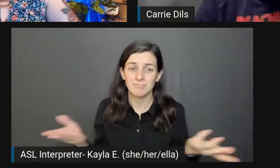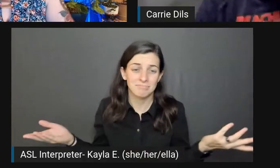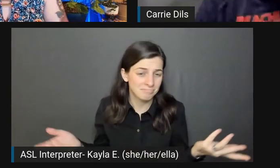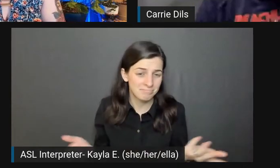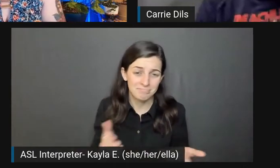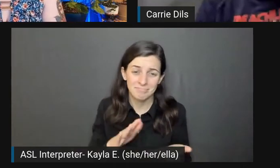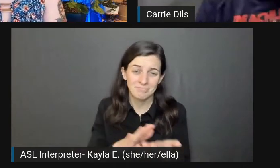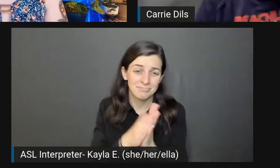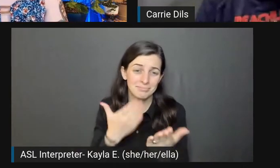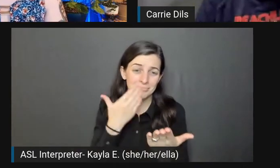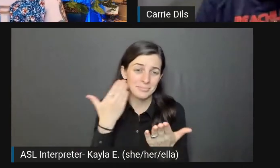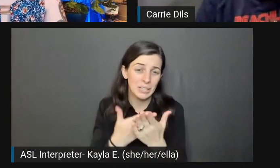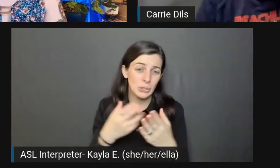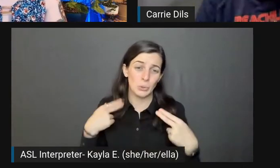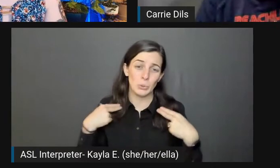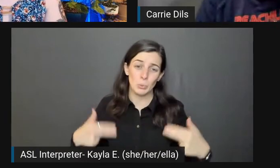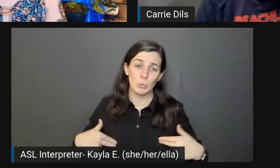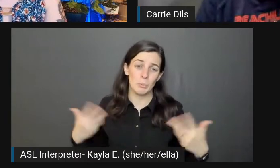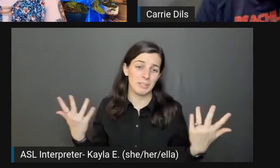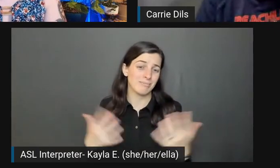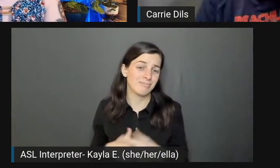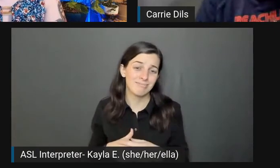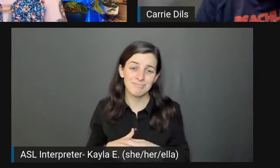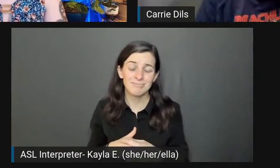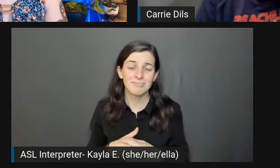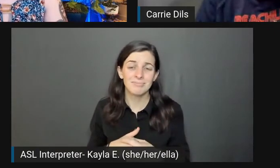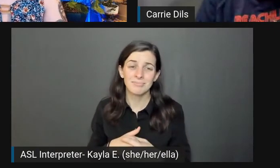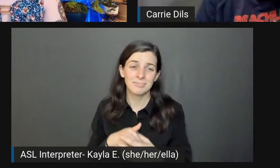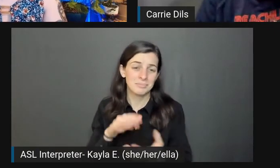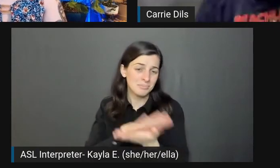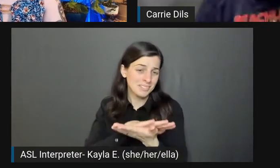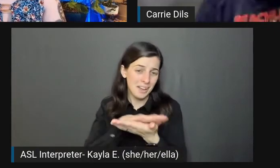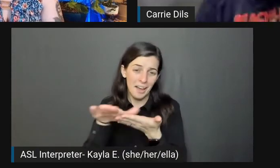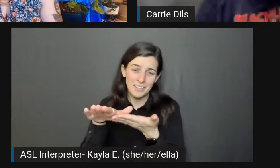That's my biggest thing, just be nice. Just be a good person.